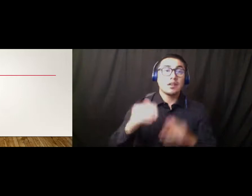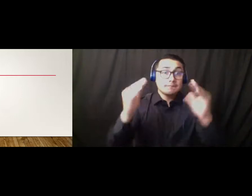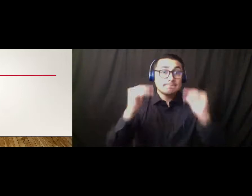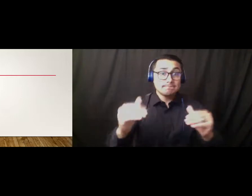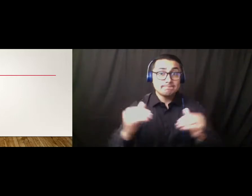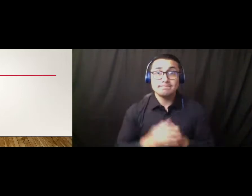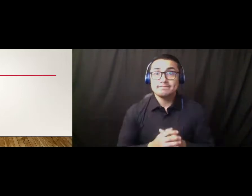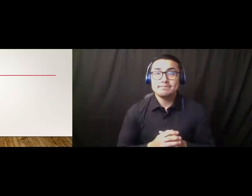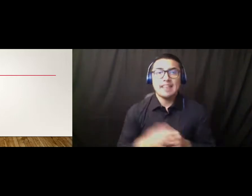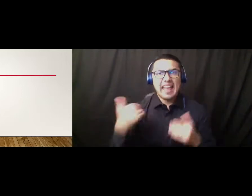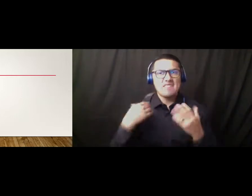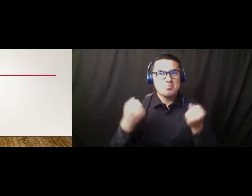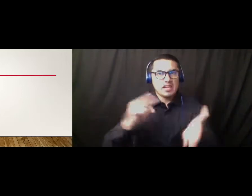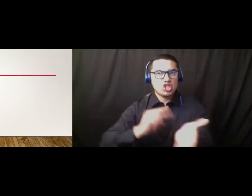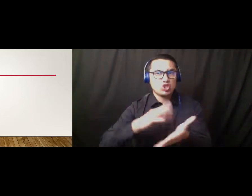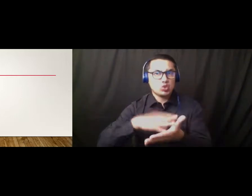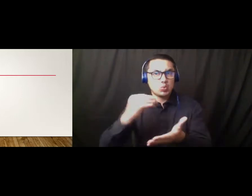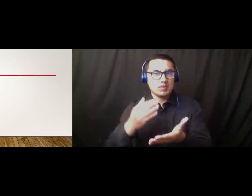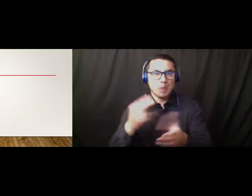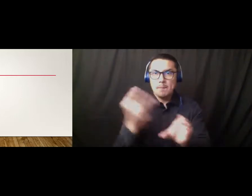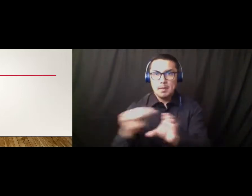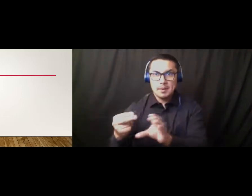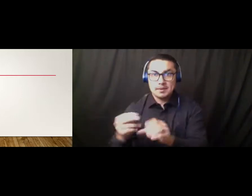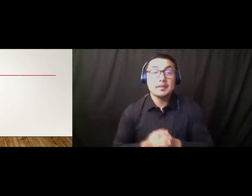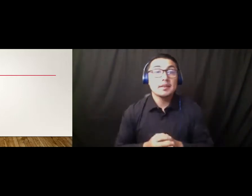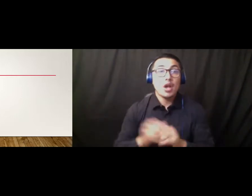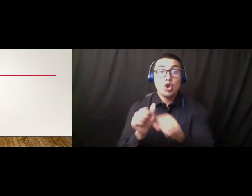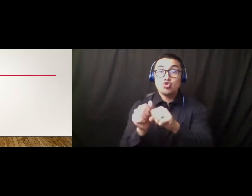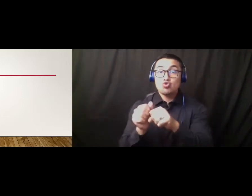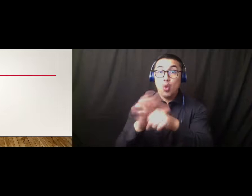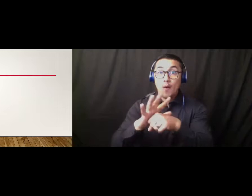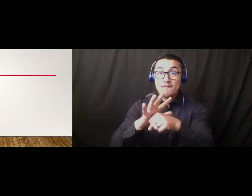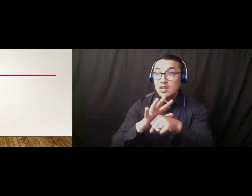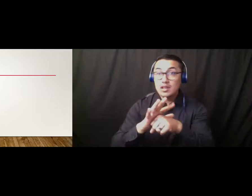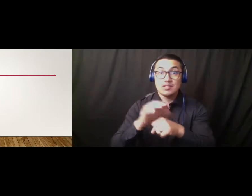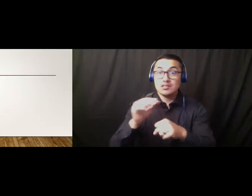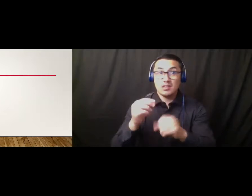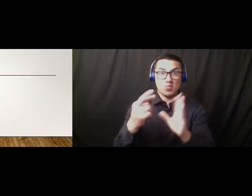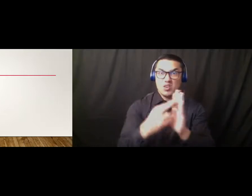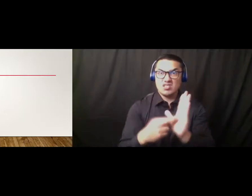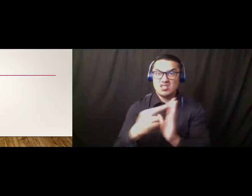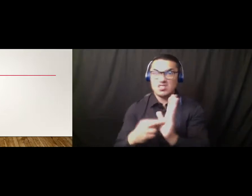COViD admission is down in the hospitals. Samaritans Purse is no longer needed and they have left.